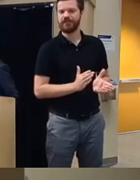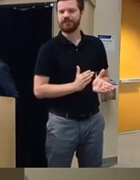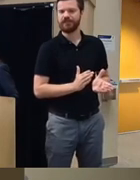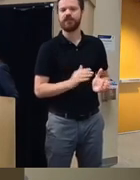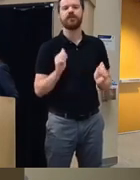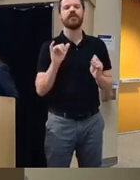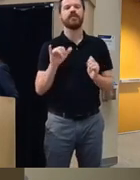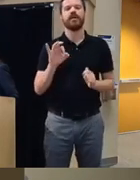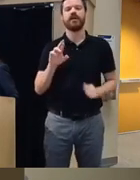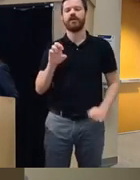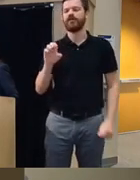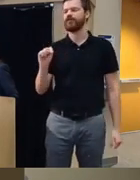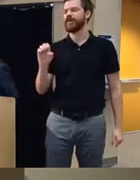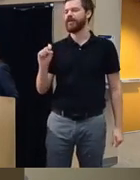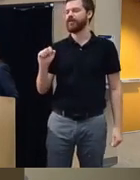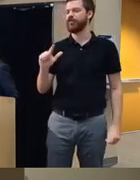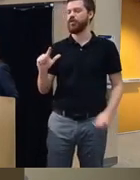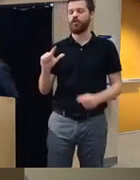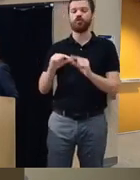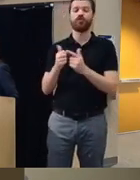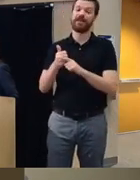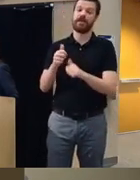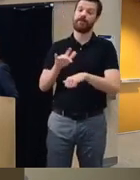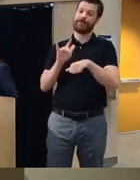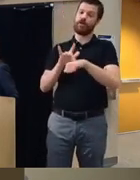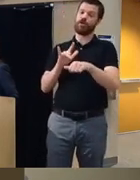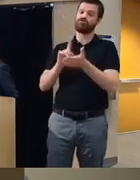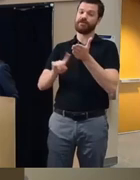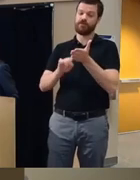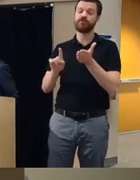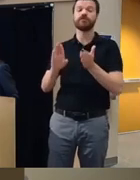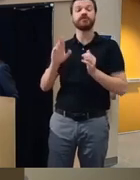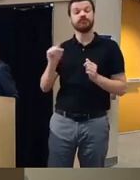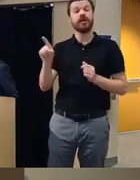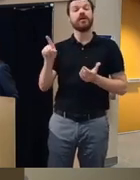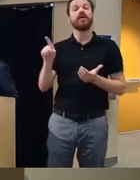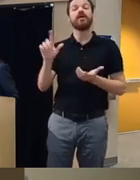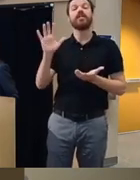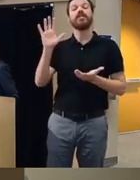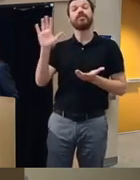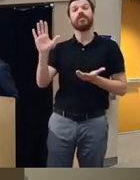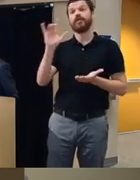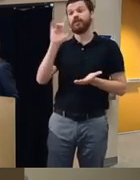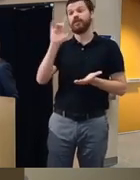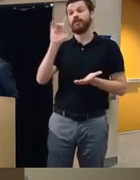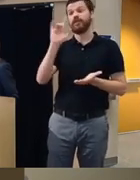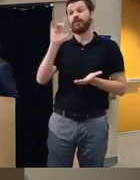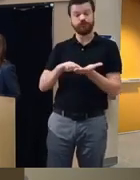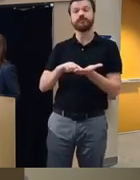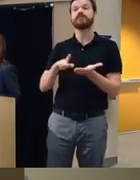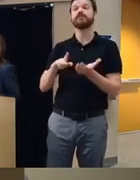group and this is preliminary research but their their reporting was that the clients felt like